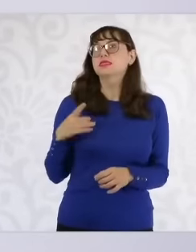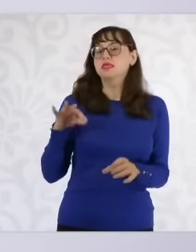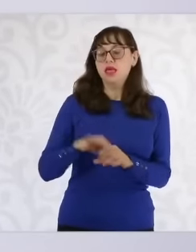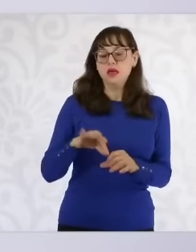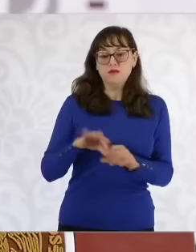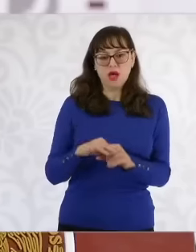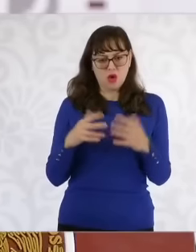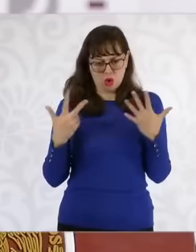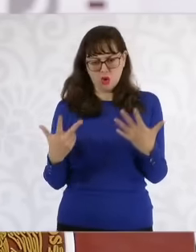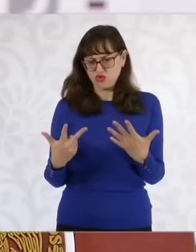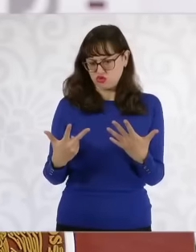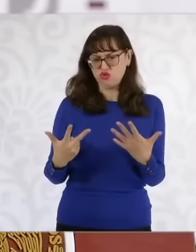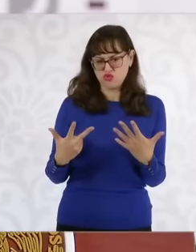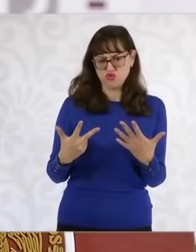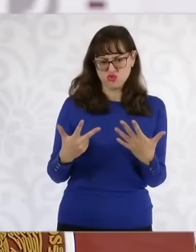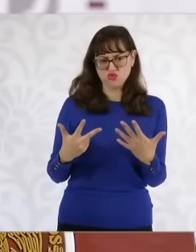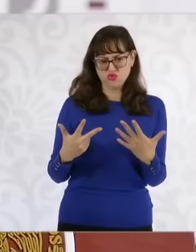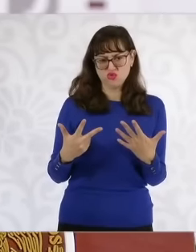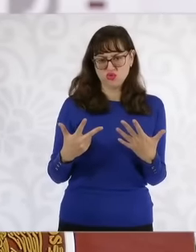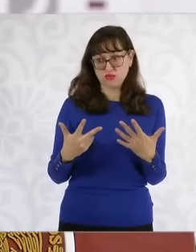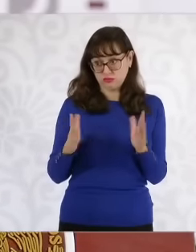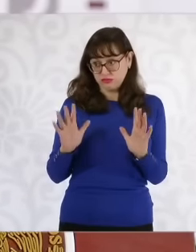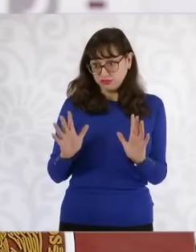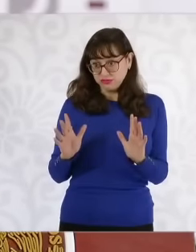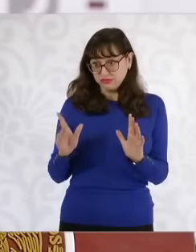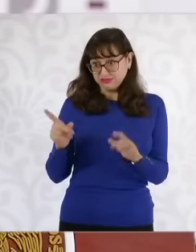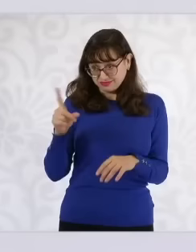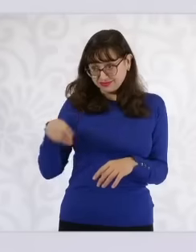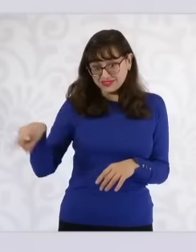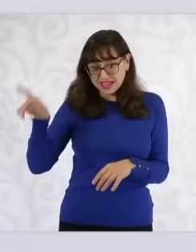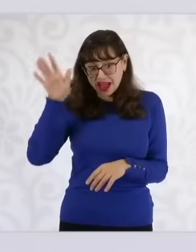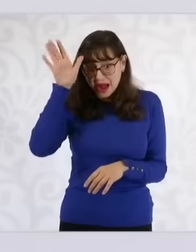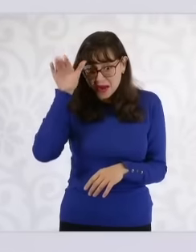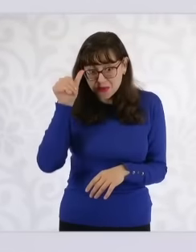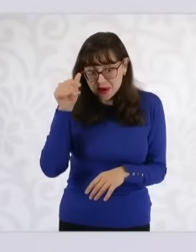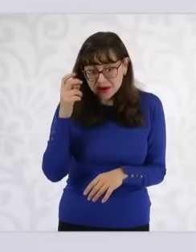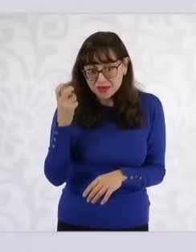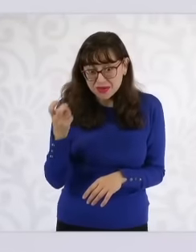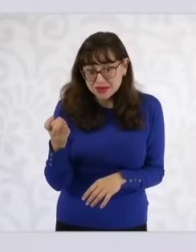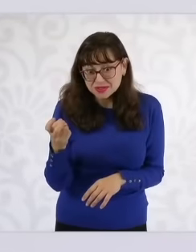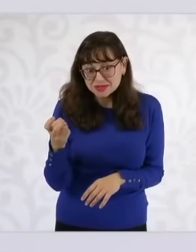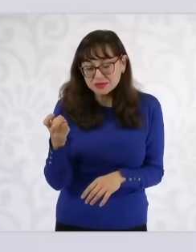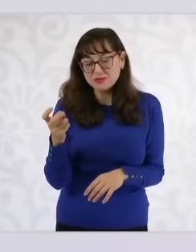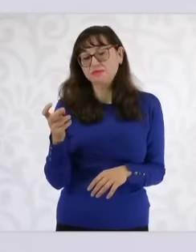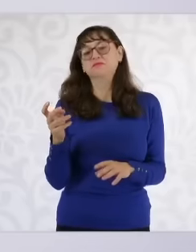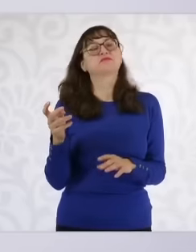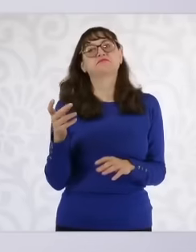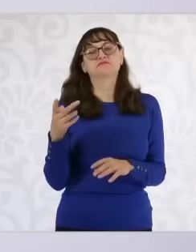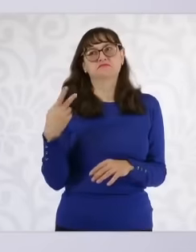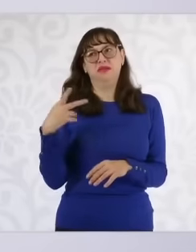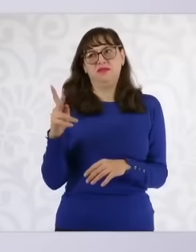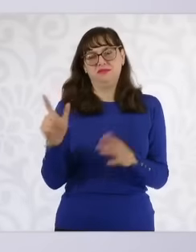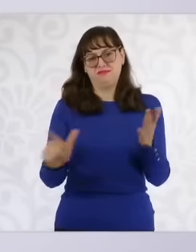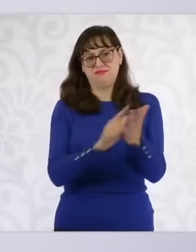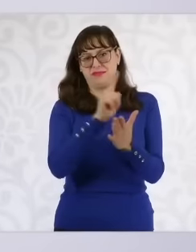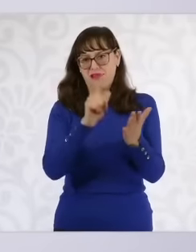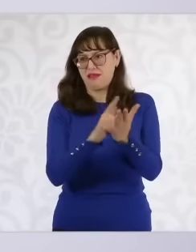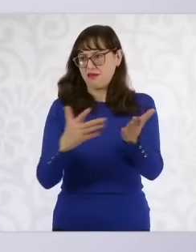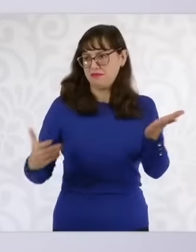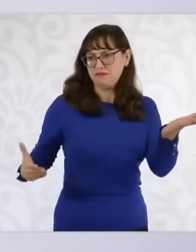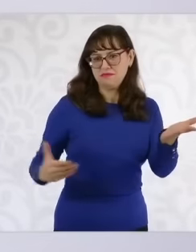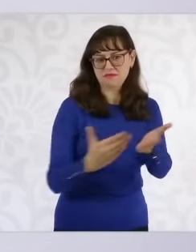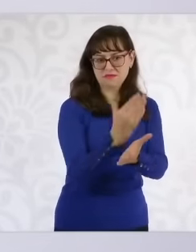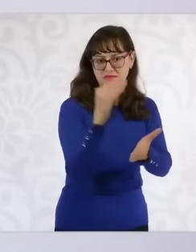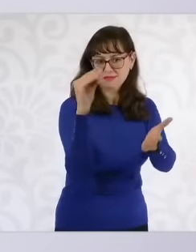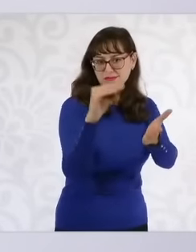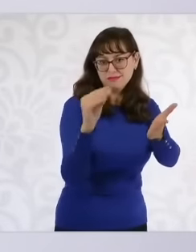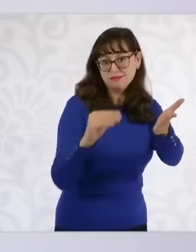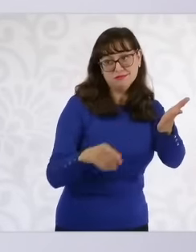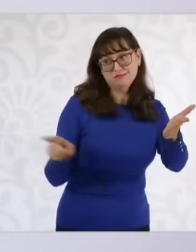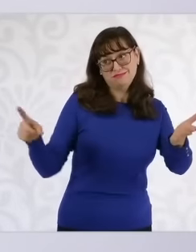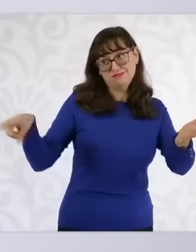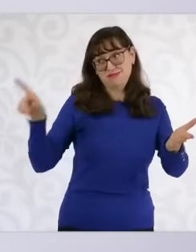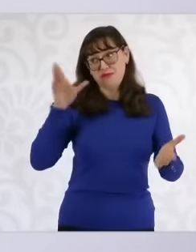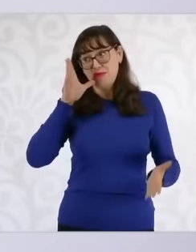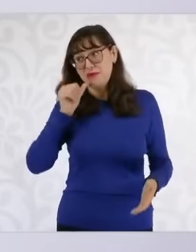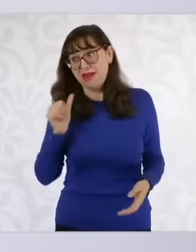qualified majority are going to vote on something that they know is not correct. Let's go. Let's see how